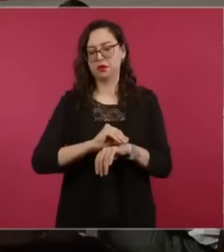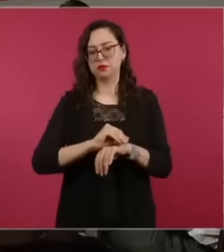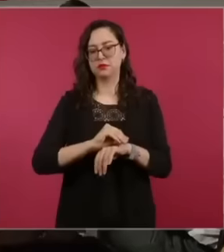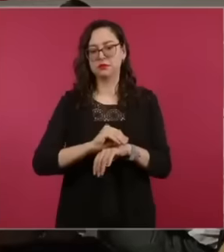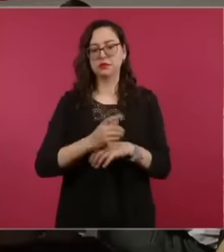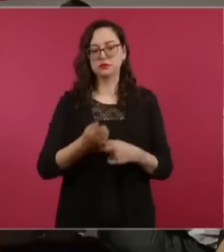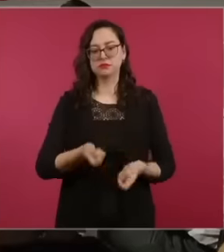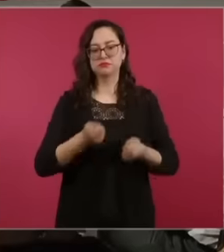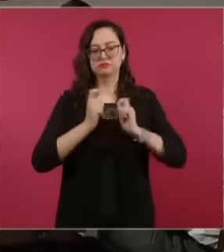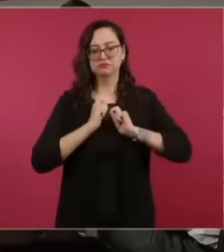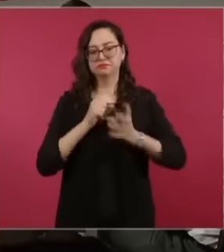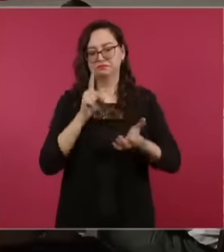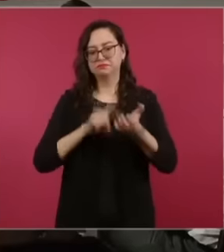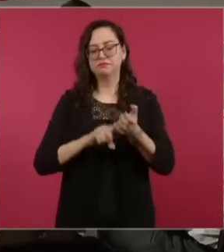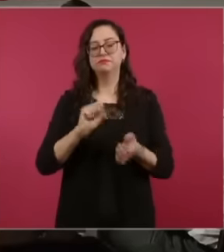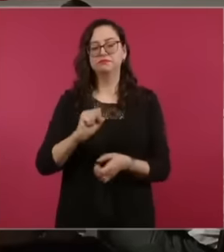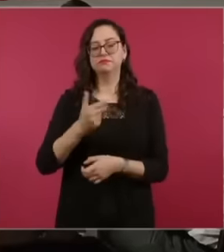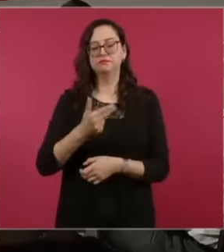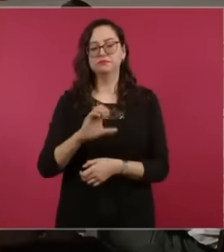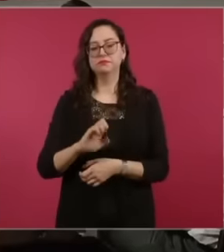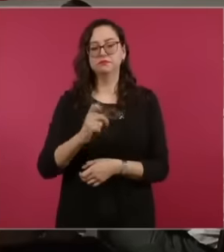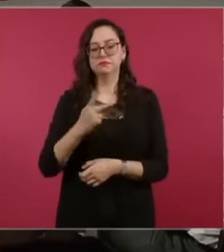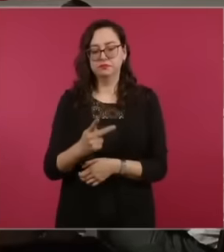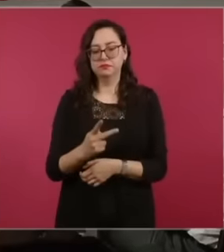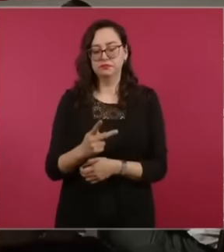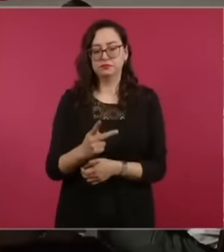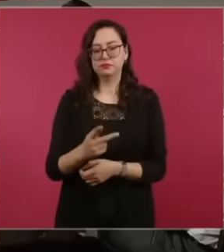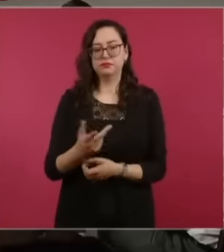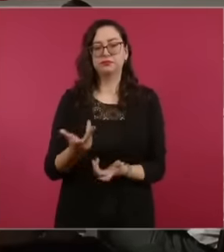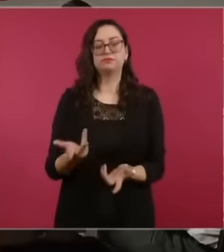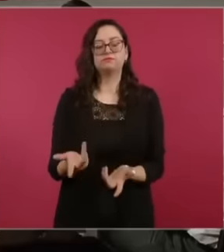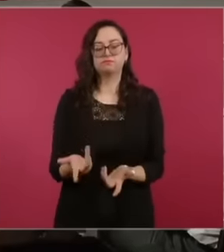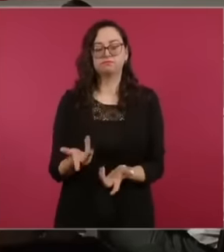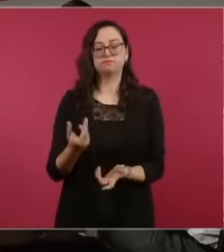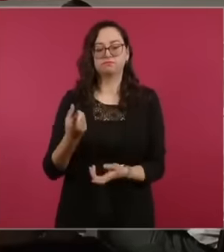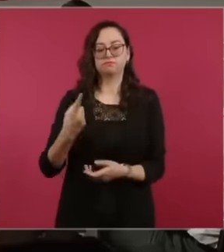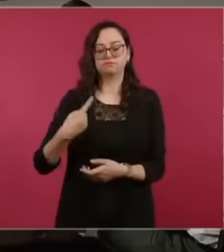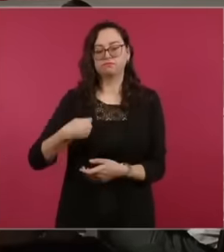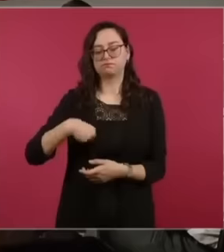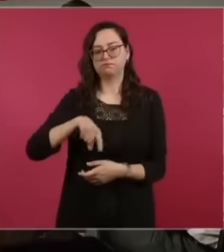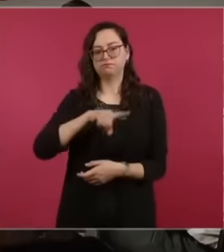Ministry of Finance and Public Credit has in the legal field. Below we are going